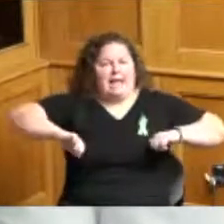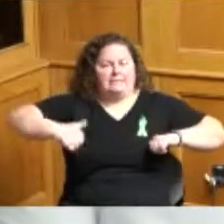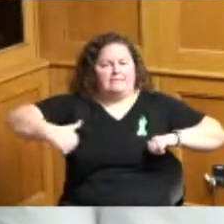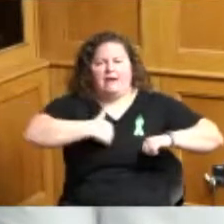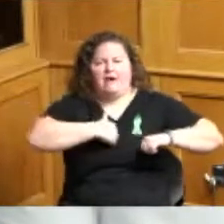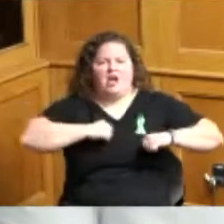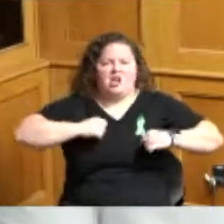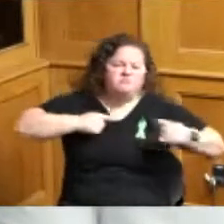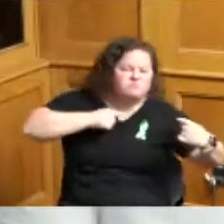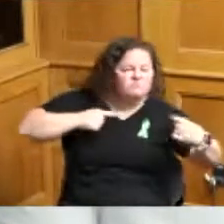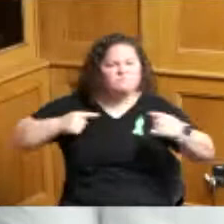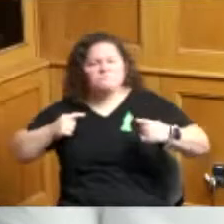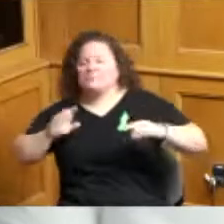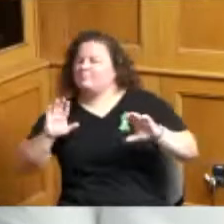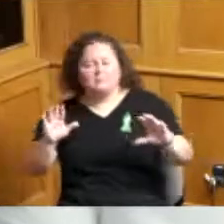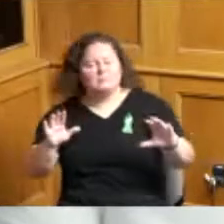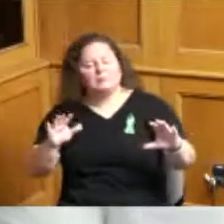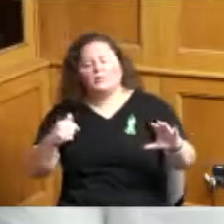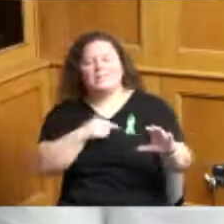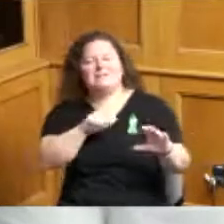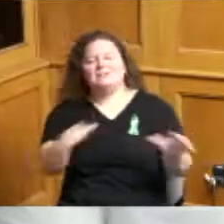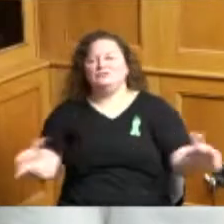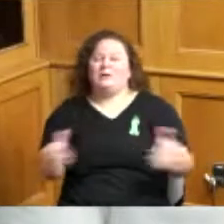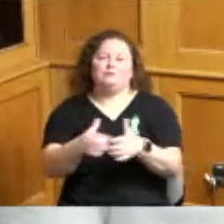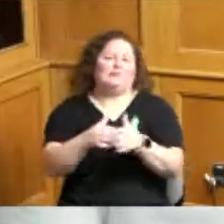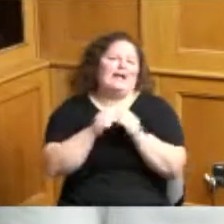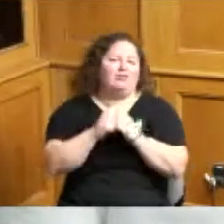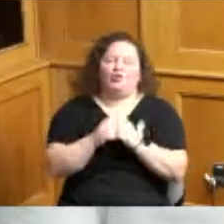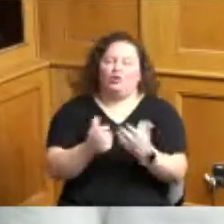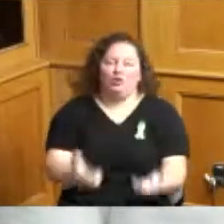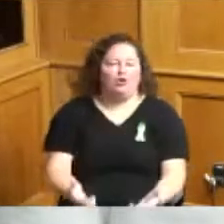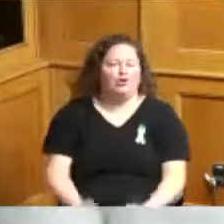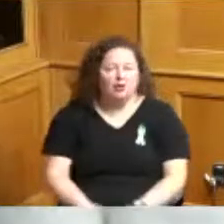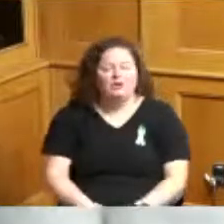the pressures of the world that's going on right now so I wanted to say that and happy birthday